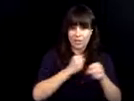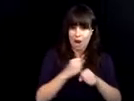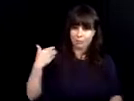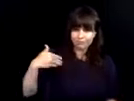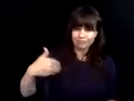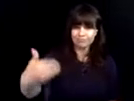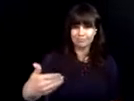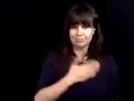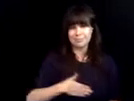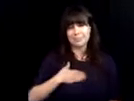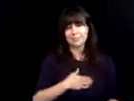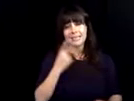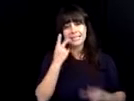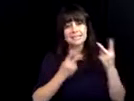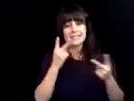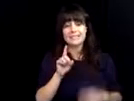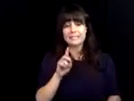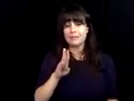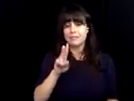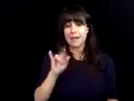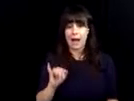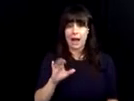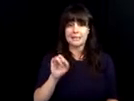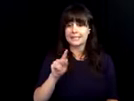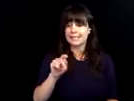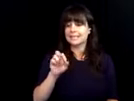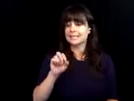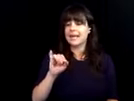celebrations as we highlight dbvi throughout the year.